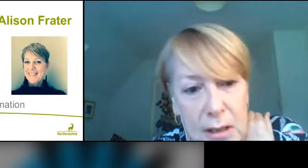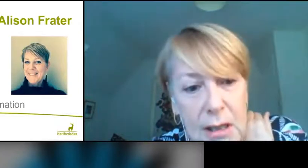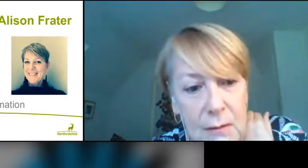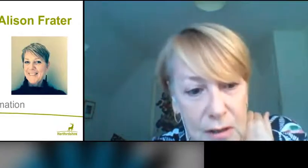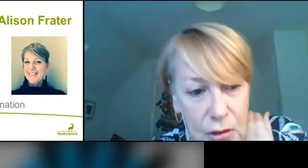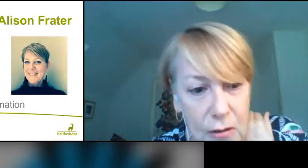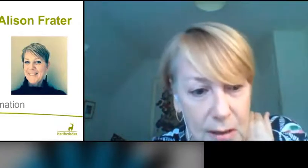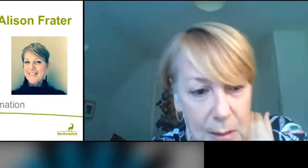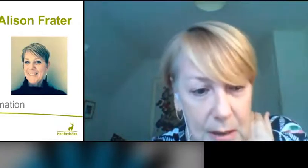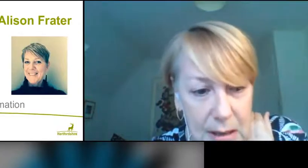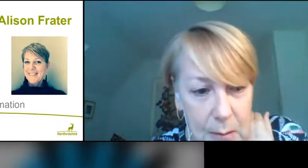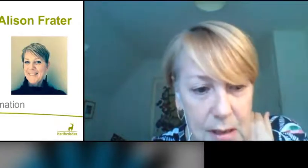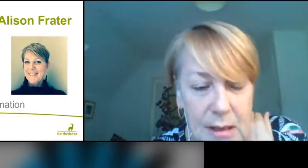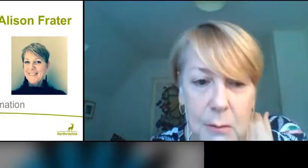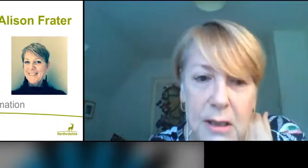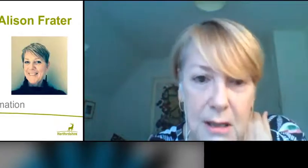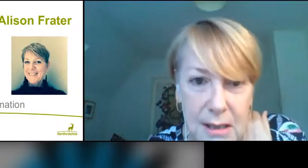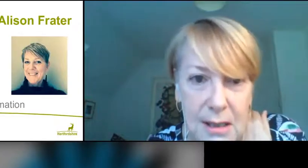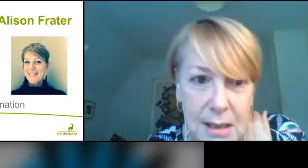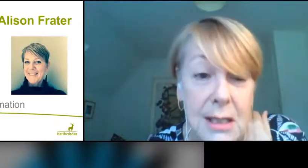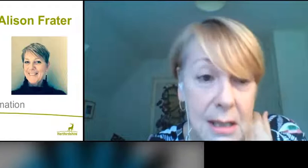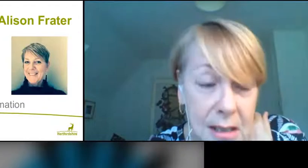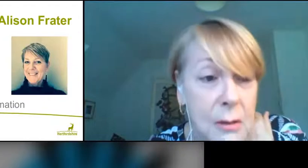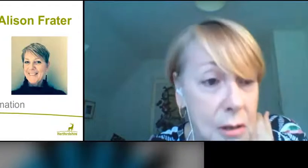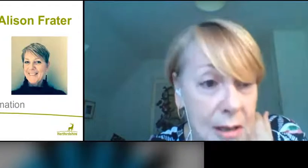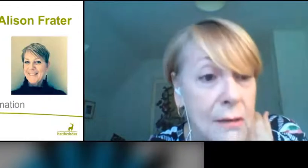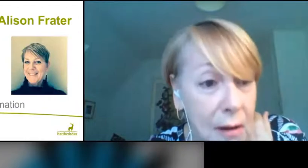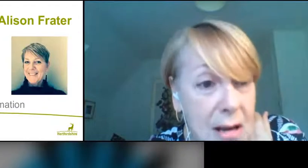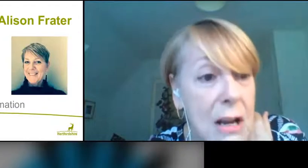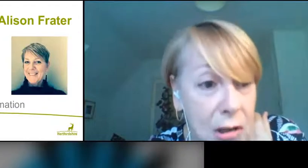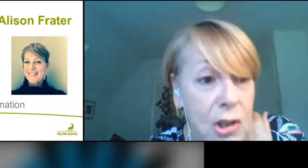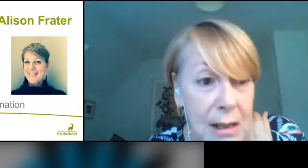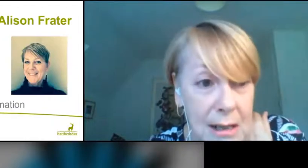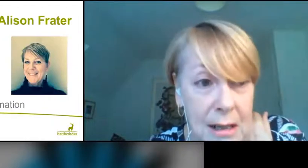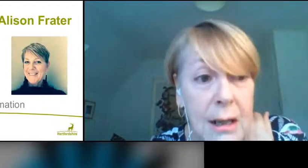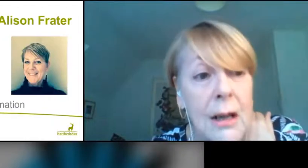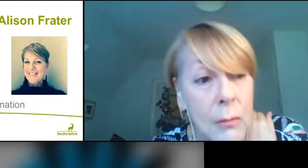the surface during this pandemic, and is something our society needs to address very urgently.